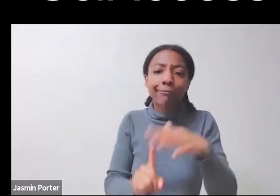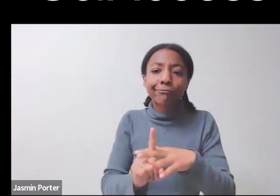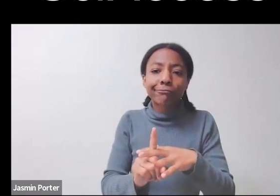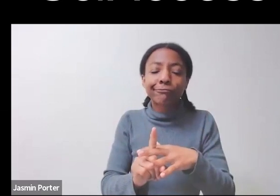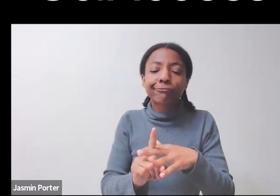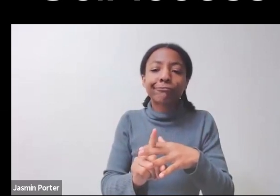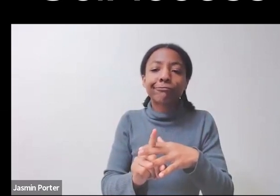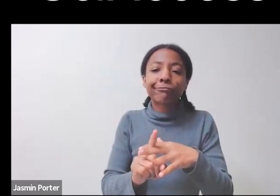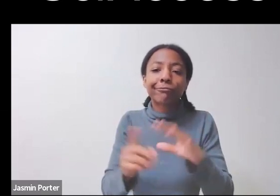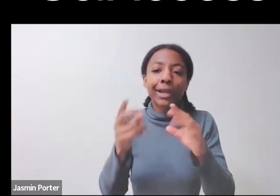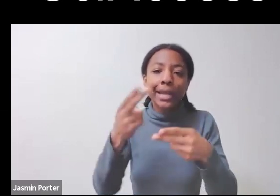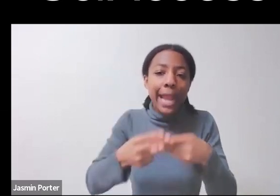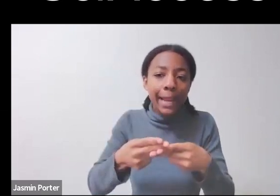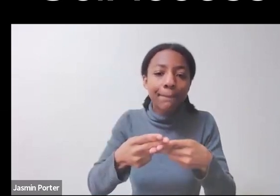or just disabled mathematicians in general.